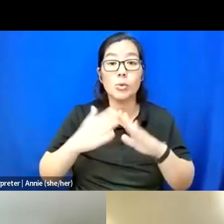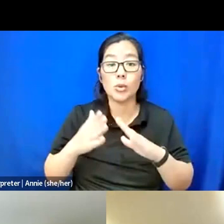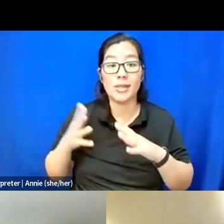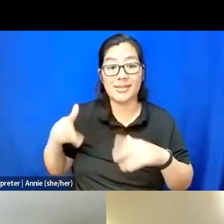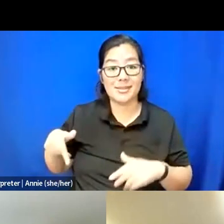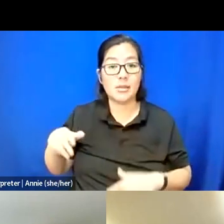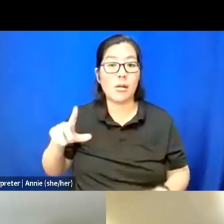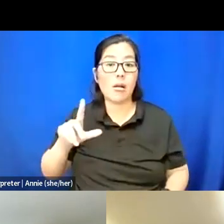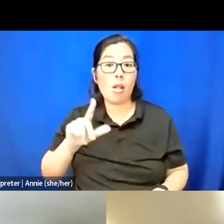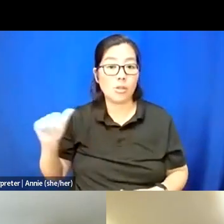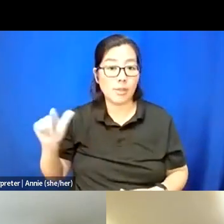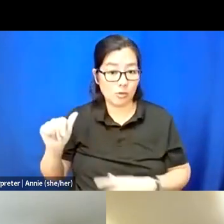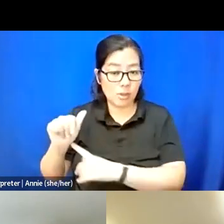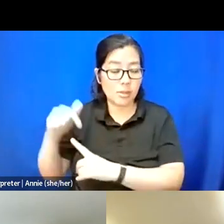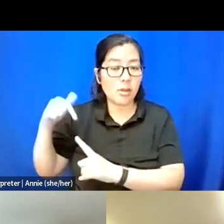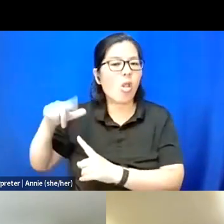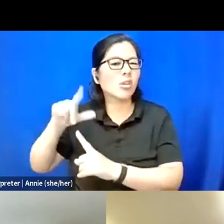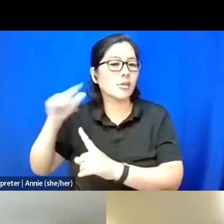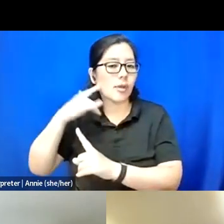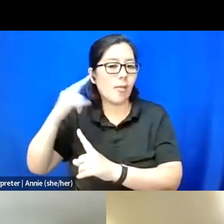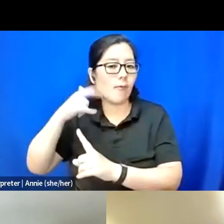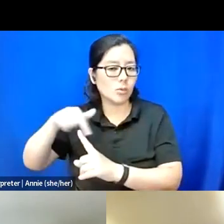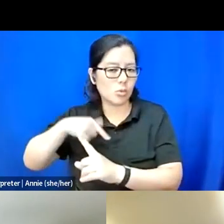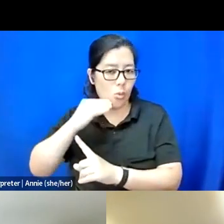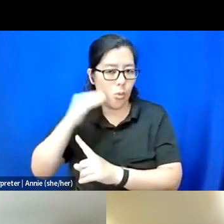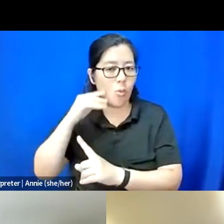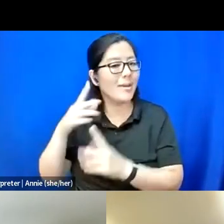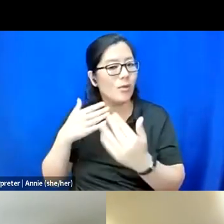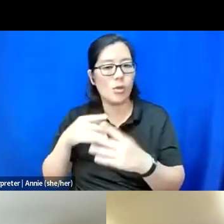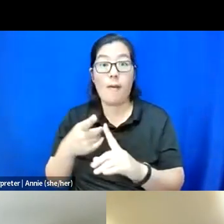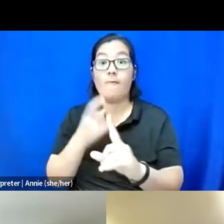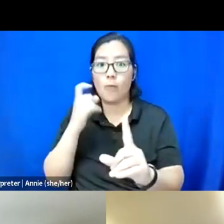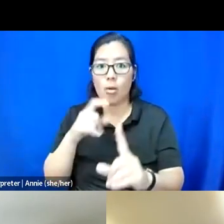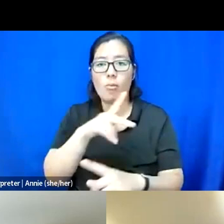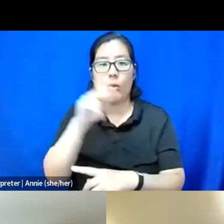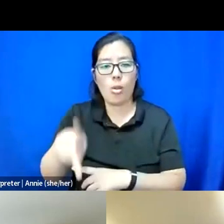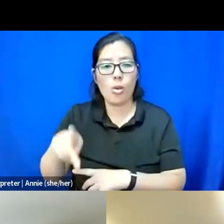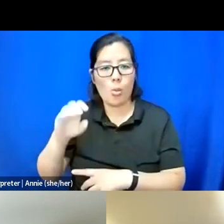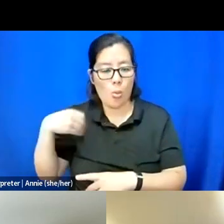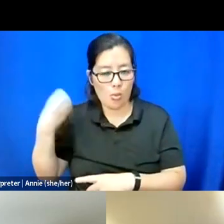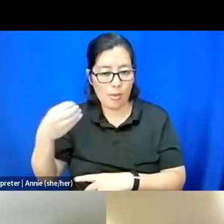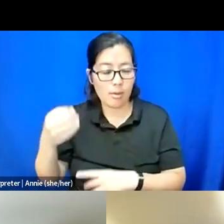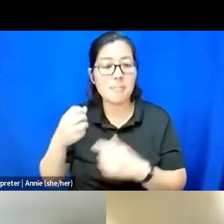I do call Los Angeles home, though I am from Portland, Oregon. A lot of my friends and family are still in Portland, Oregon.